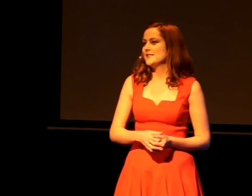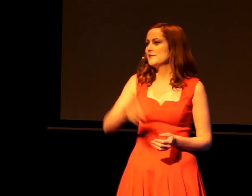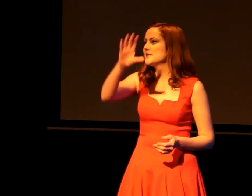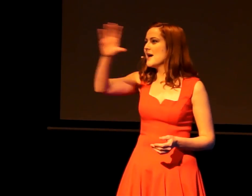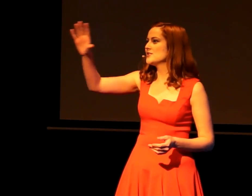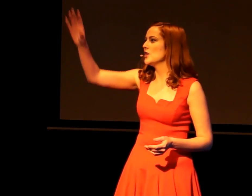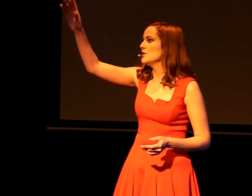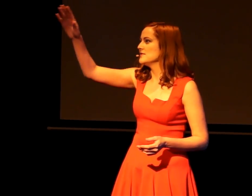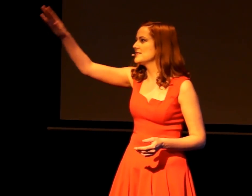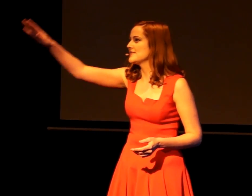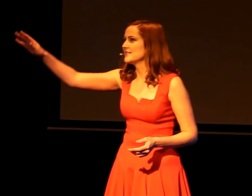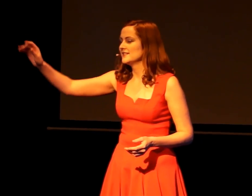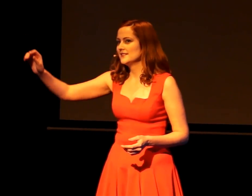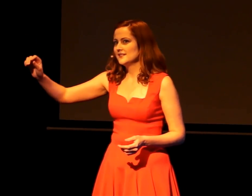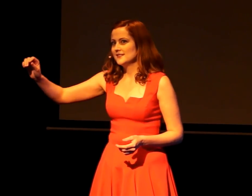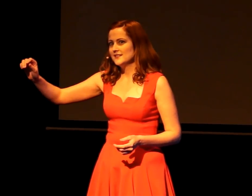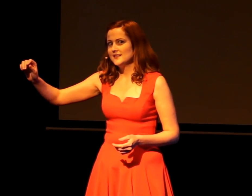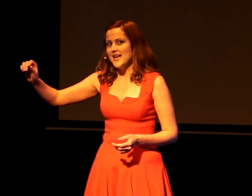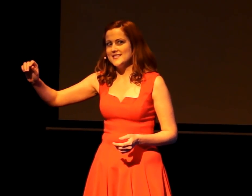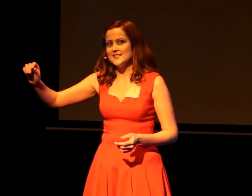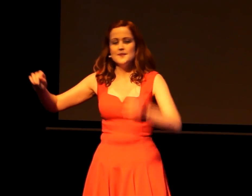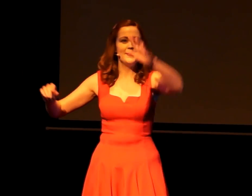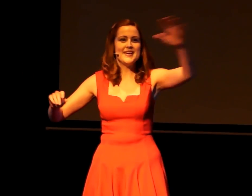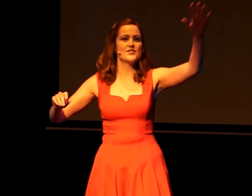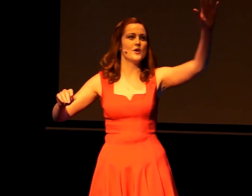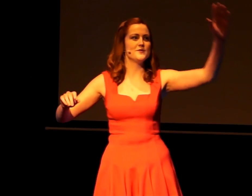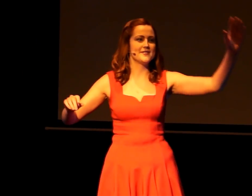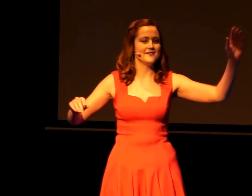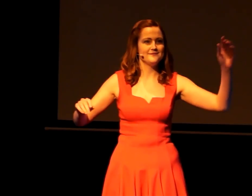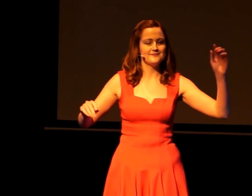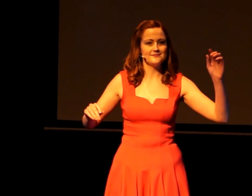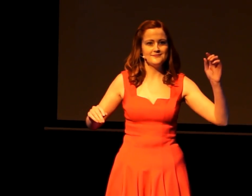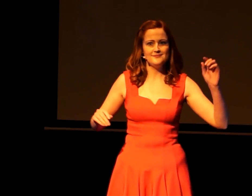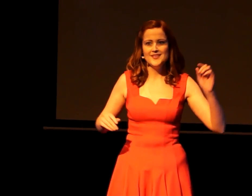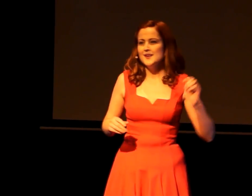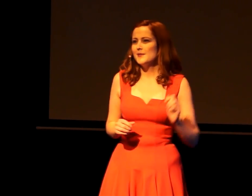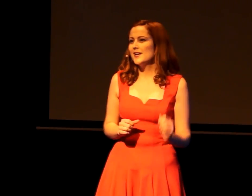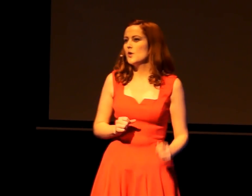tomato's and potato's